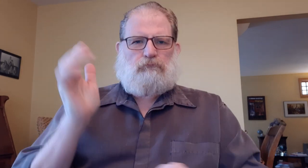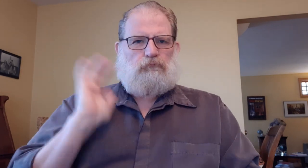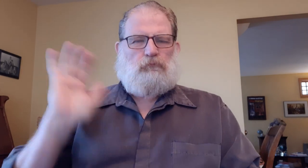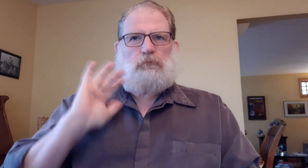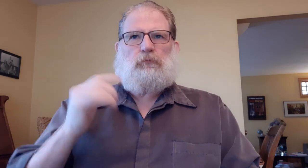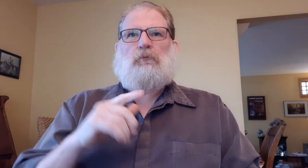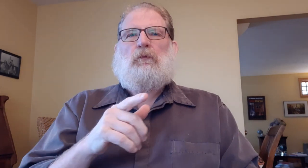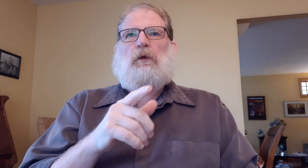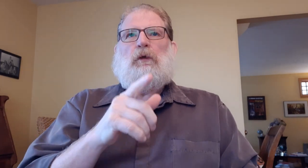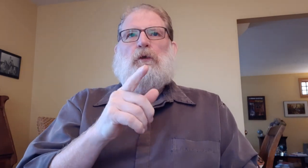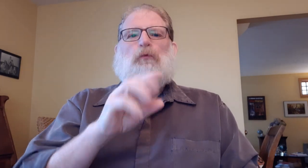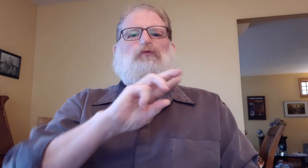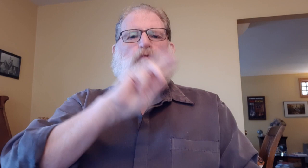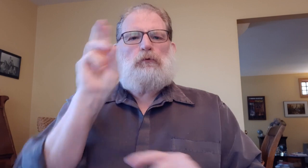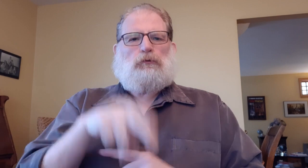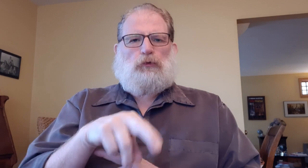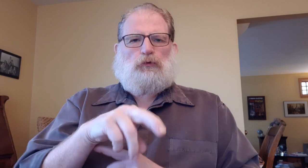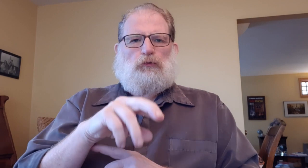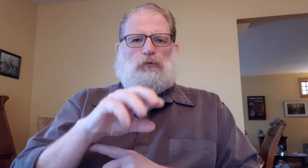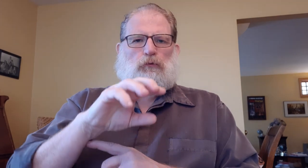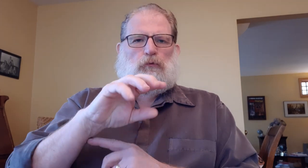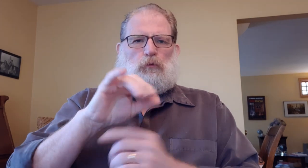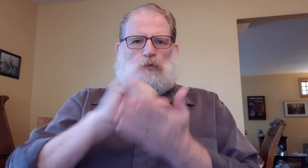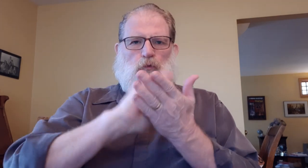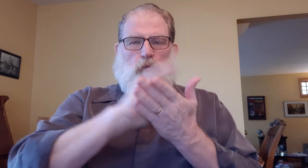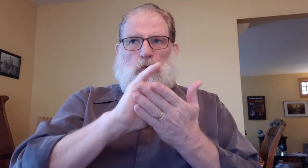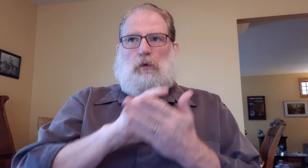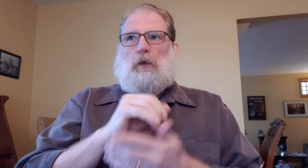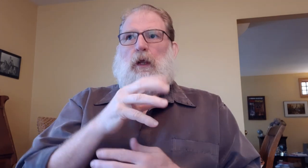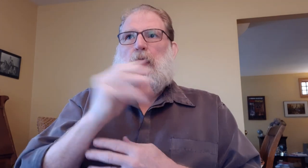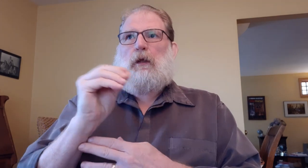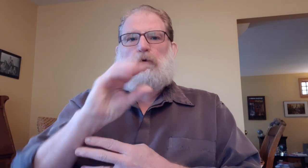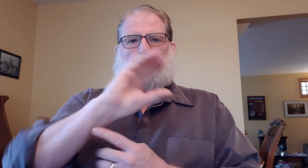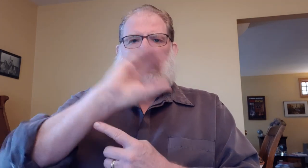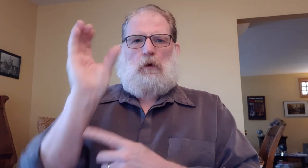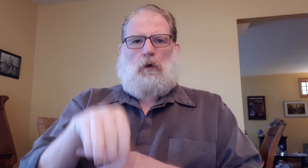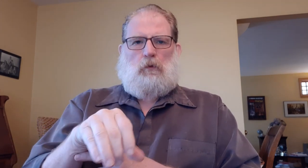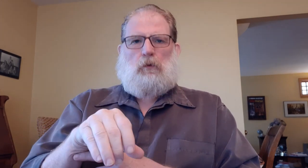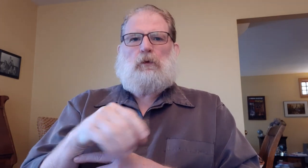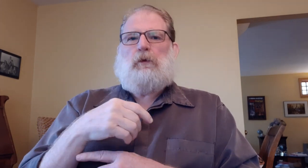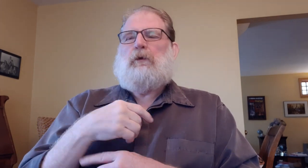Rochester Deaf Film Festival based in NY, and another one in Chicago.